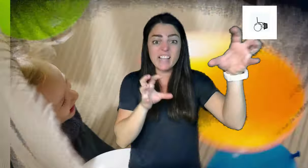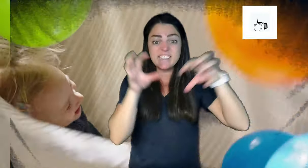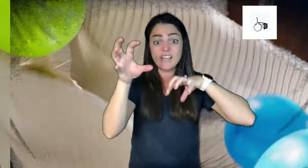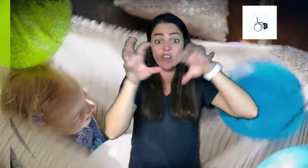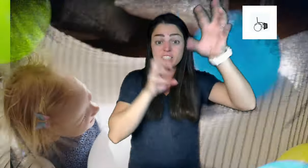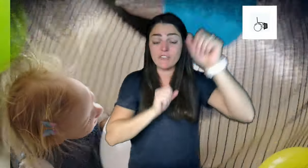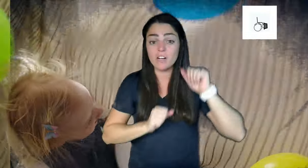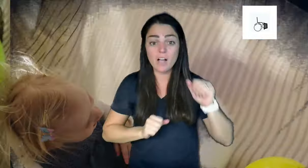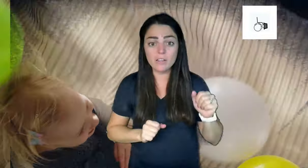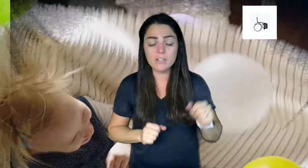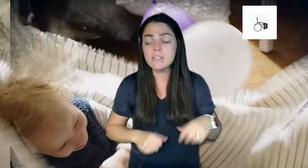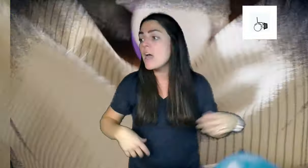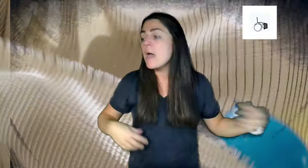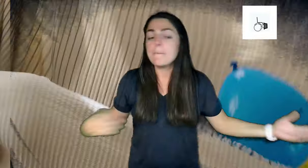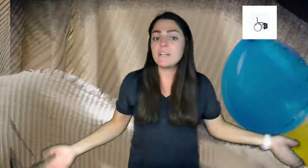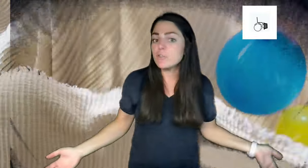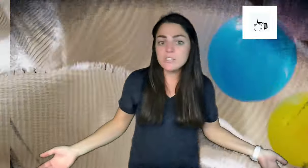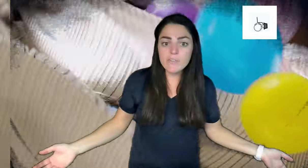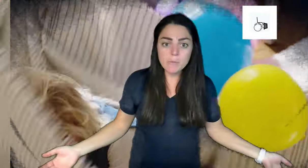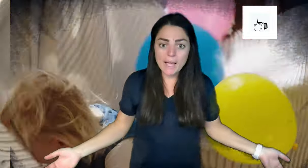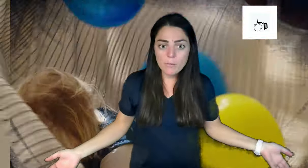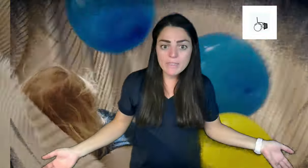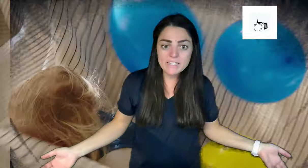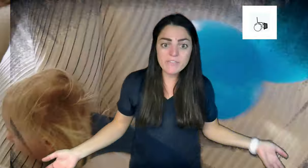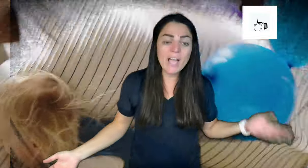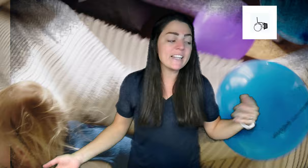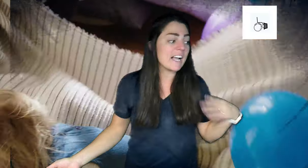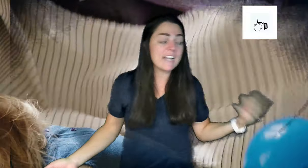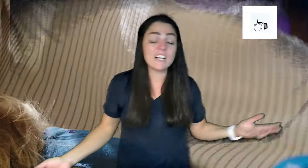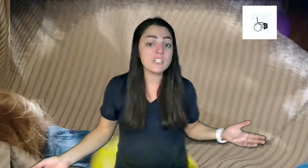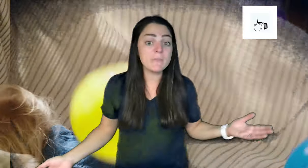then they can see all the different colors but if you just have a black one that's fine that could